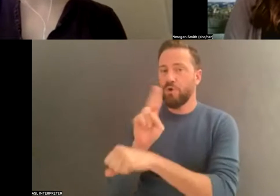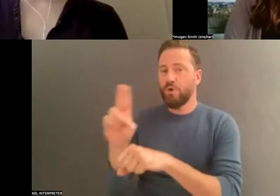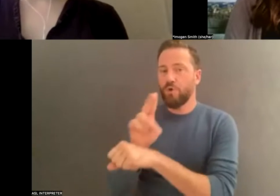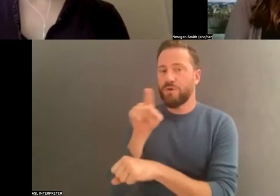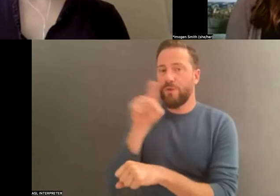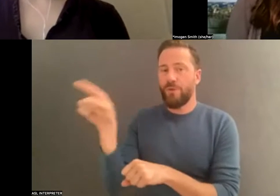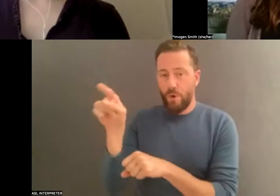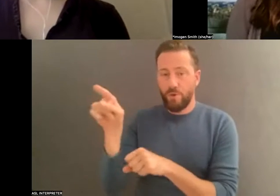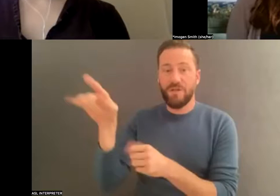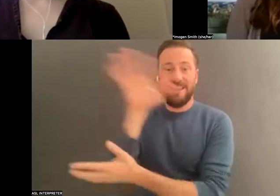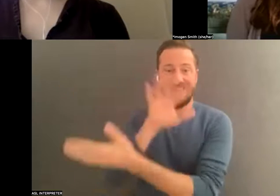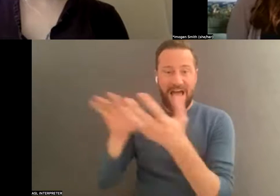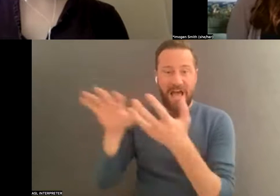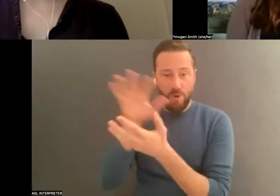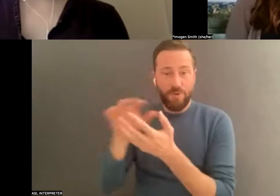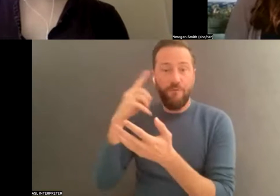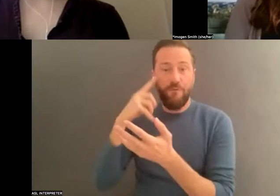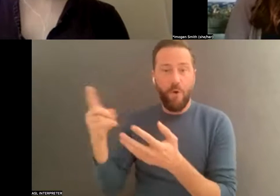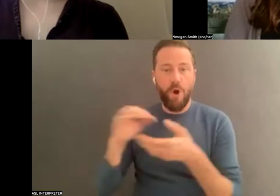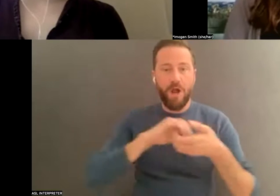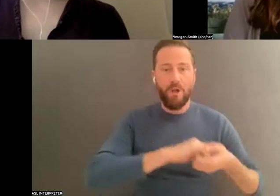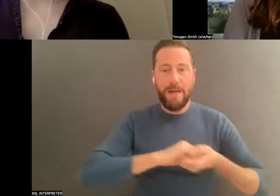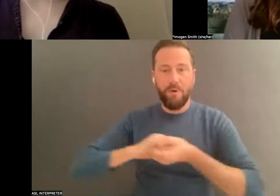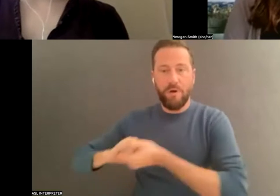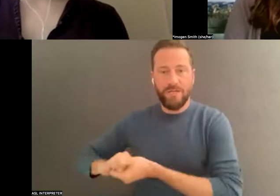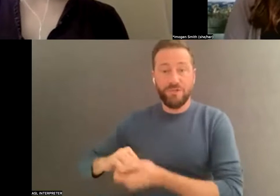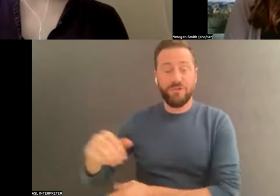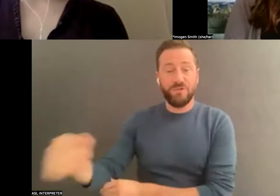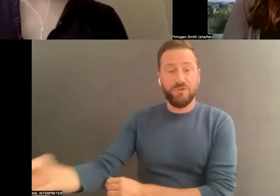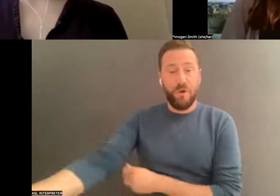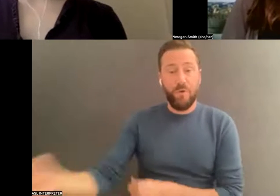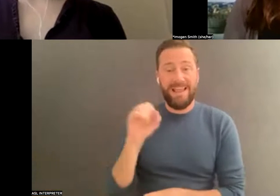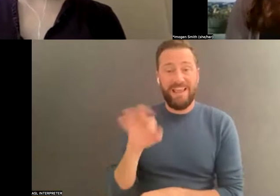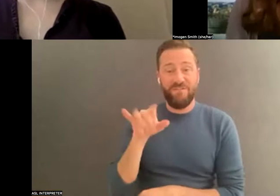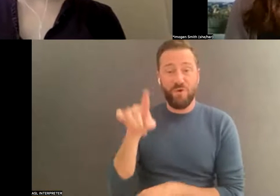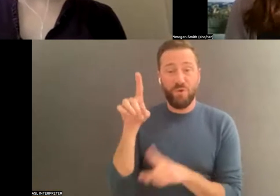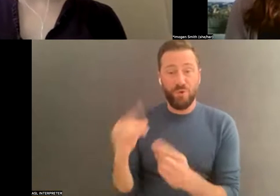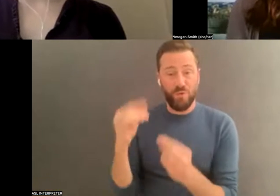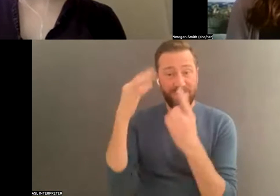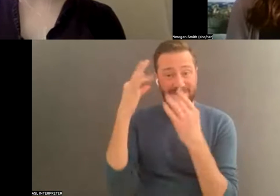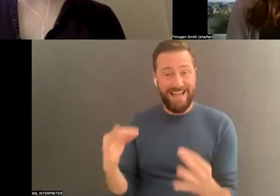. So just be sure that if you do decide that one of those platforms is going to be your